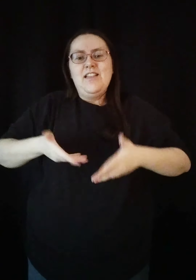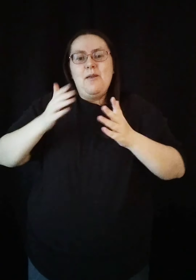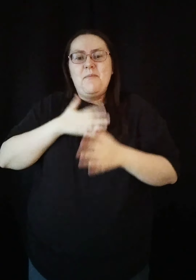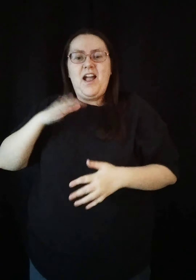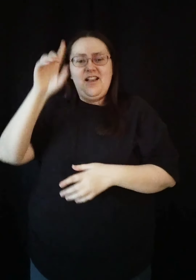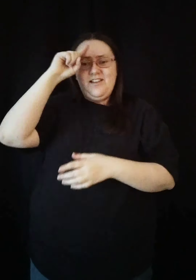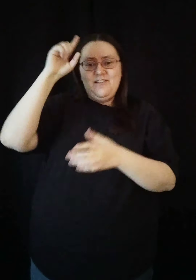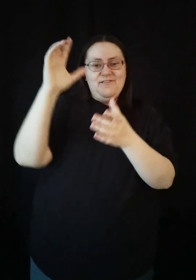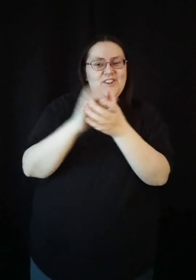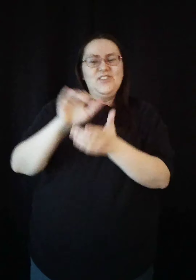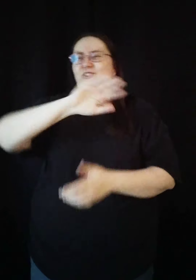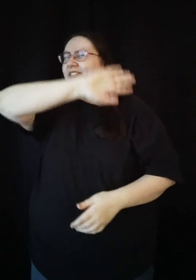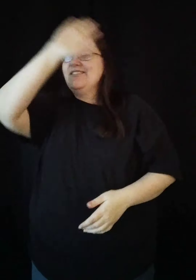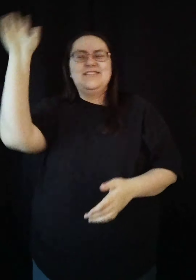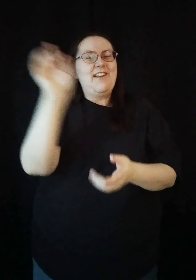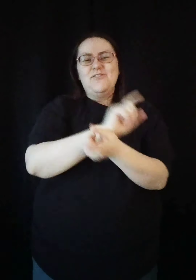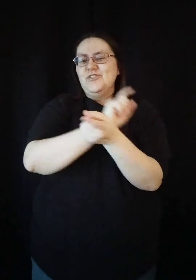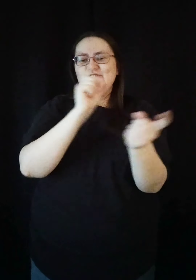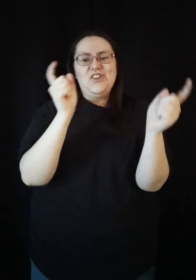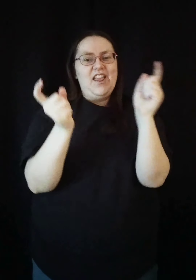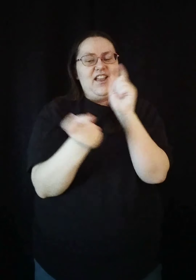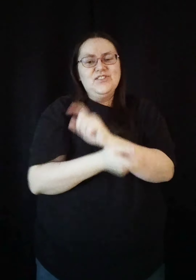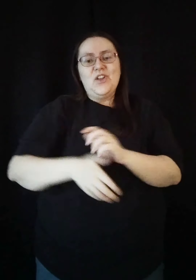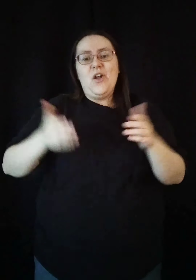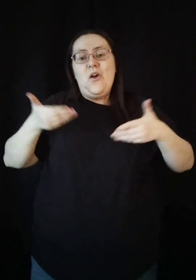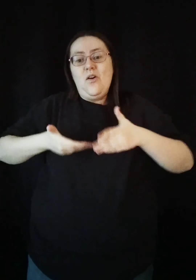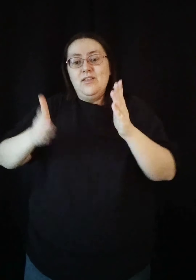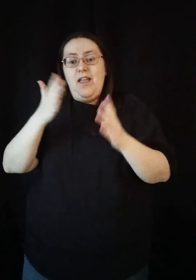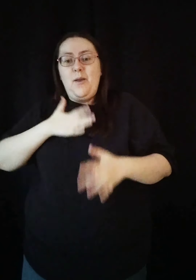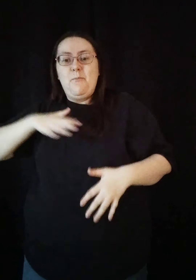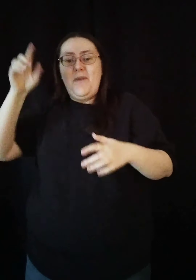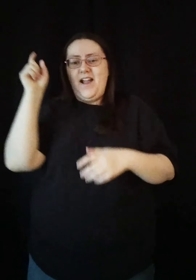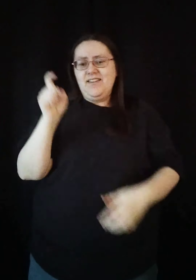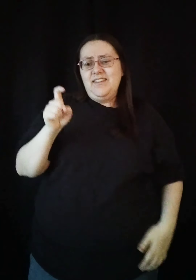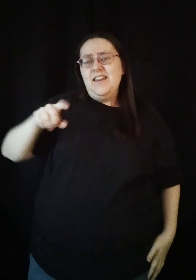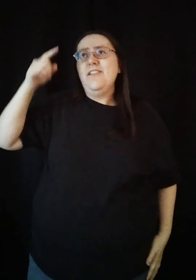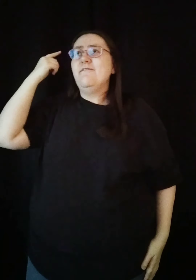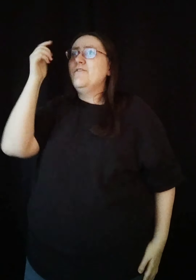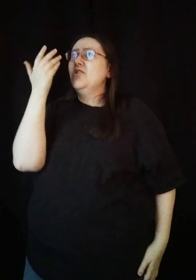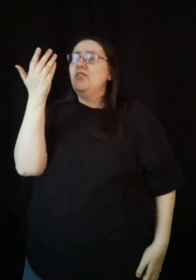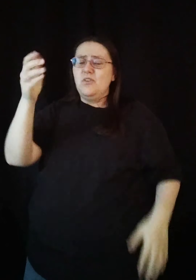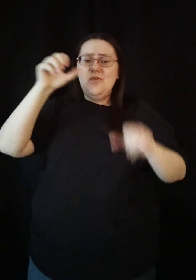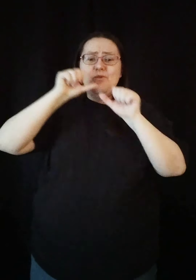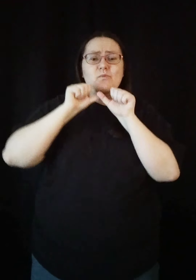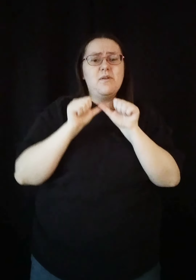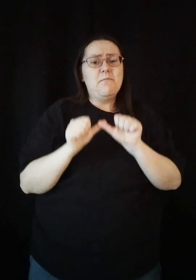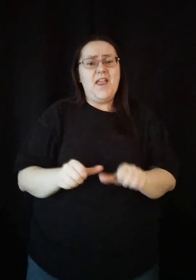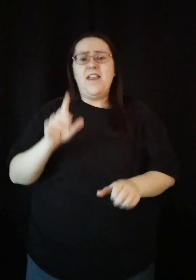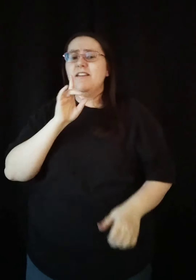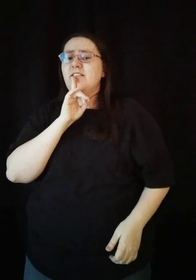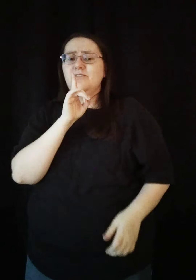That my convictions never change Oh, let my need for You remain